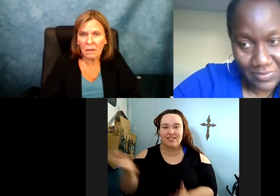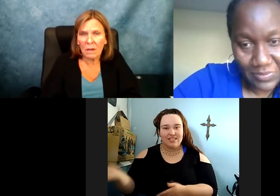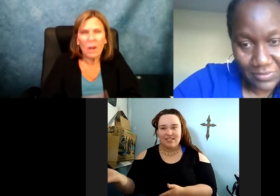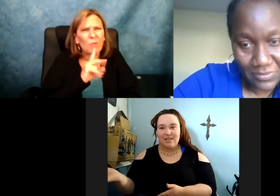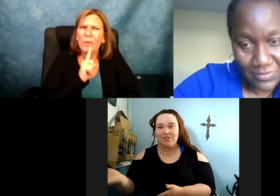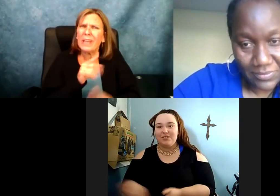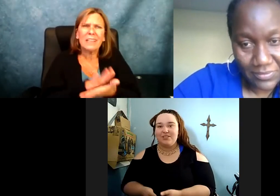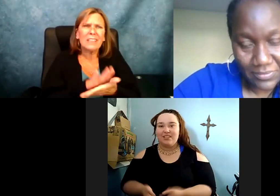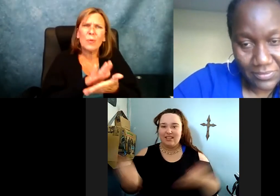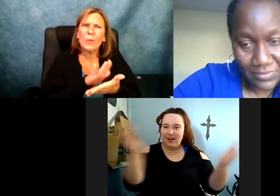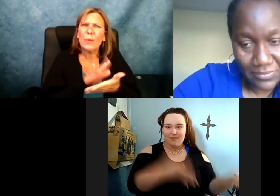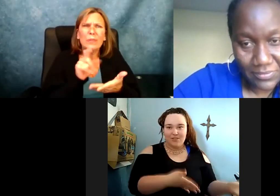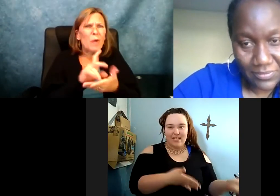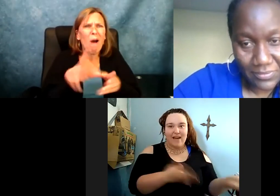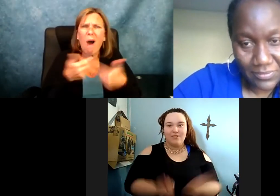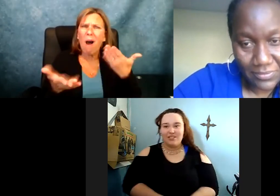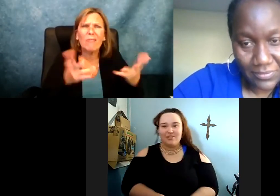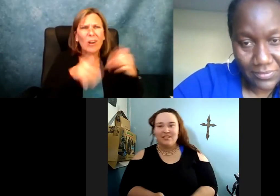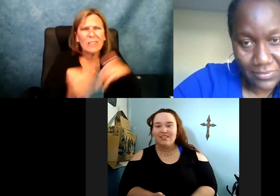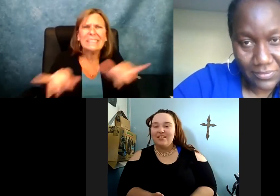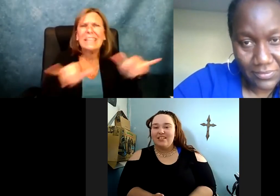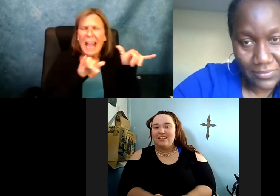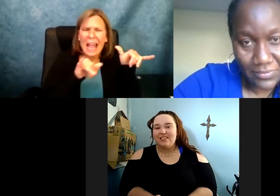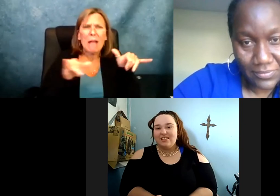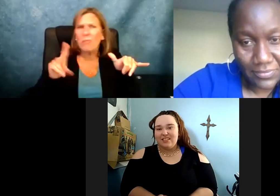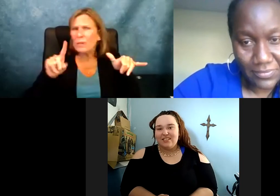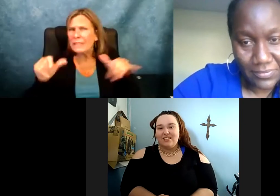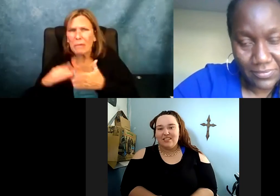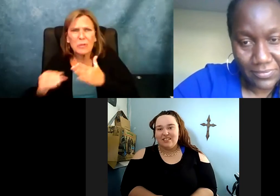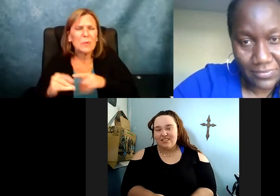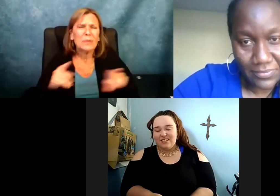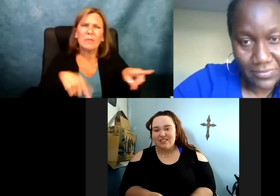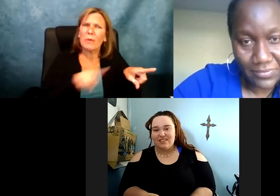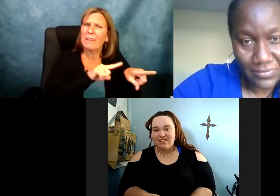So really